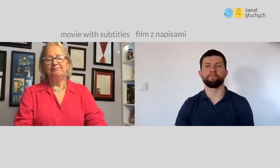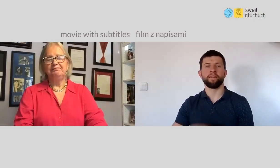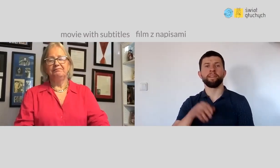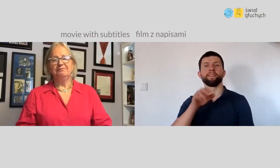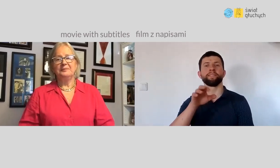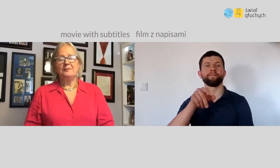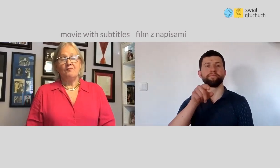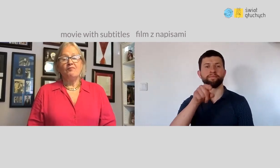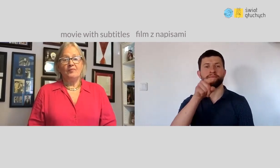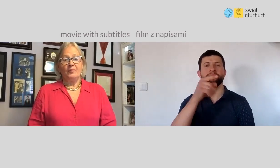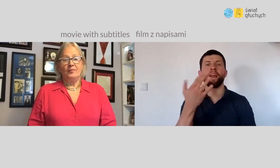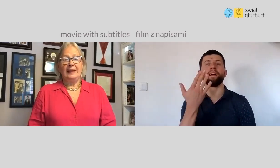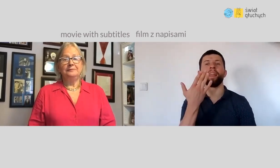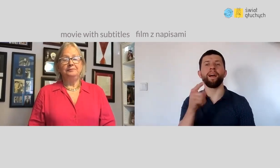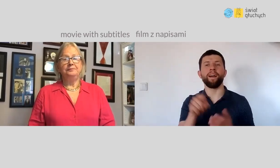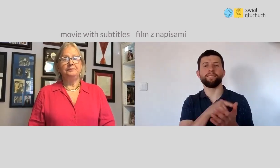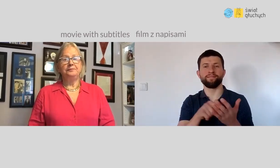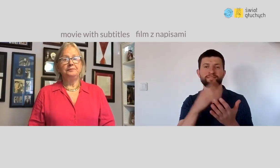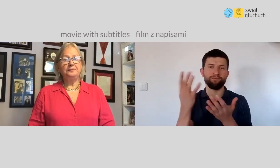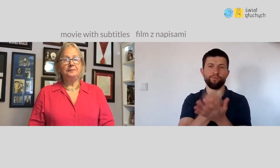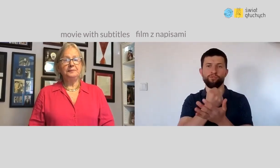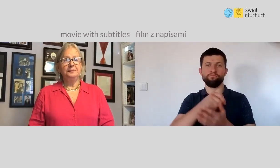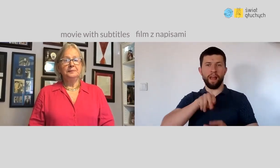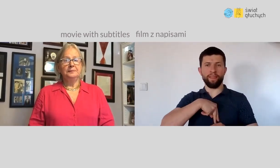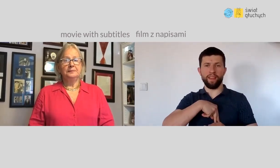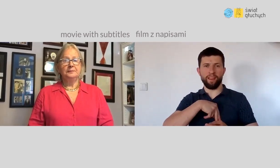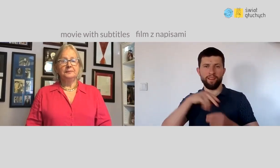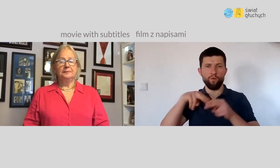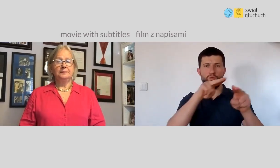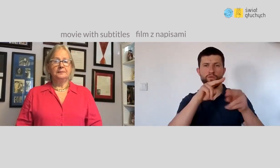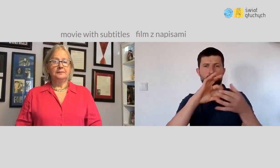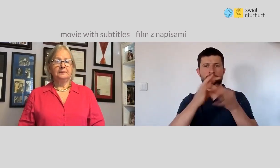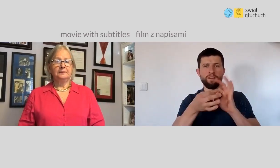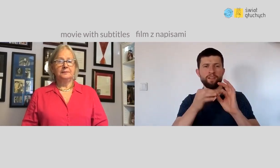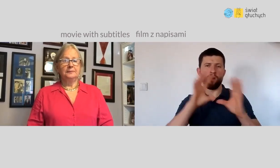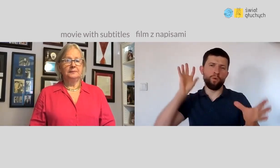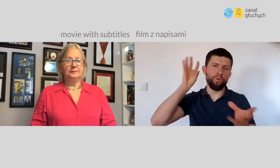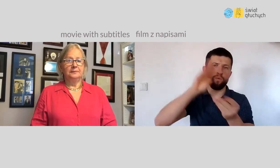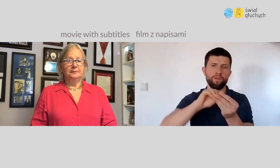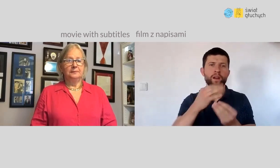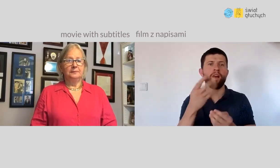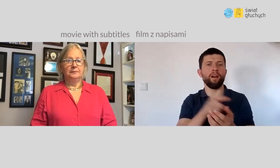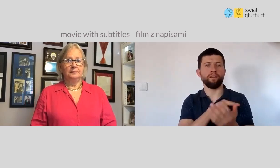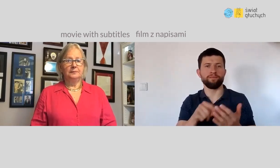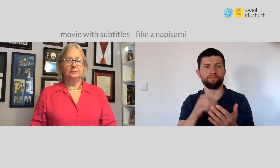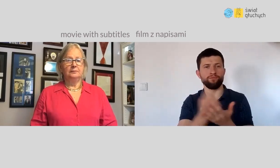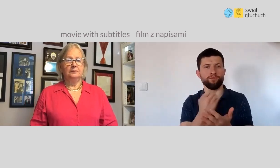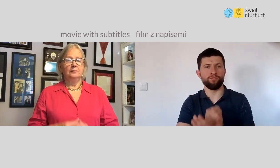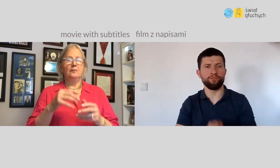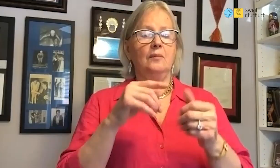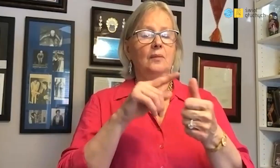How much did you collect in total medals throughout the years of your career?